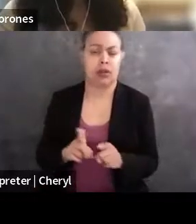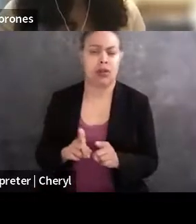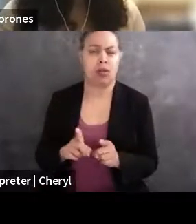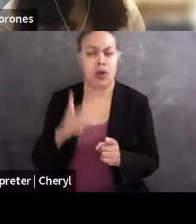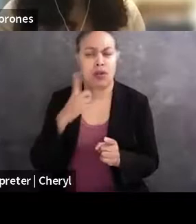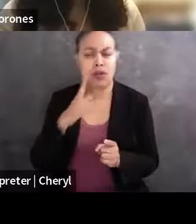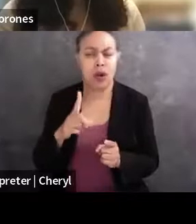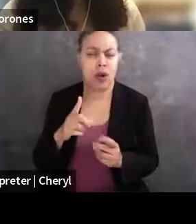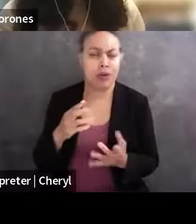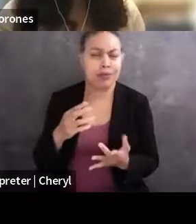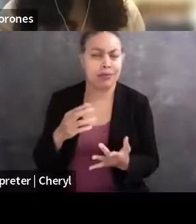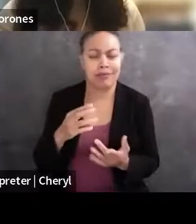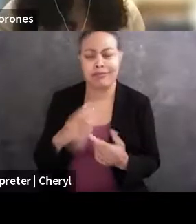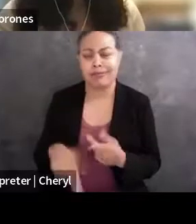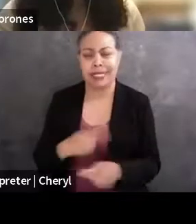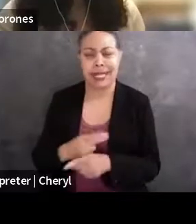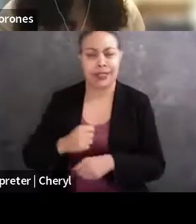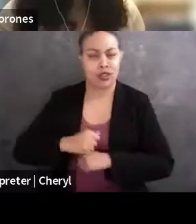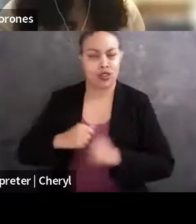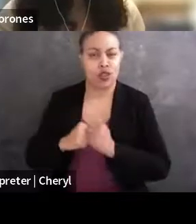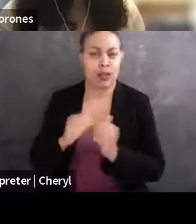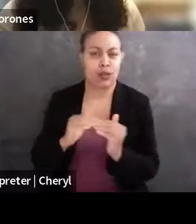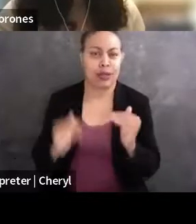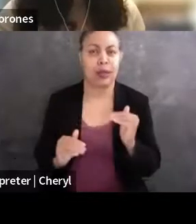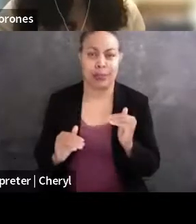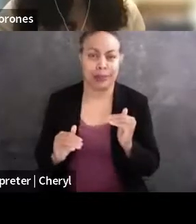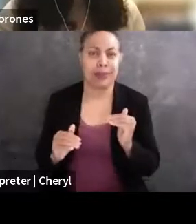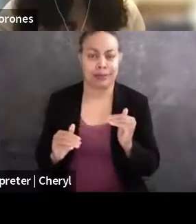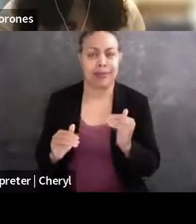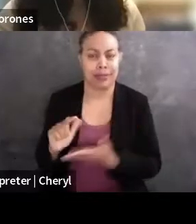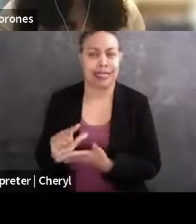of structural inequities that the legal system perpetuates.